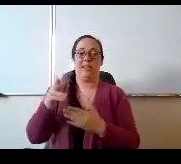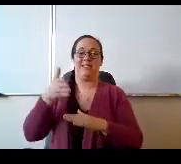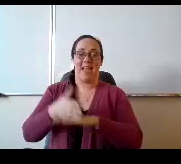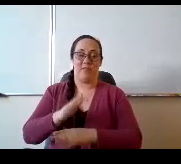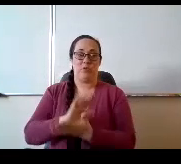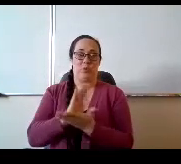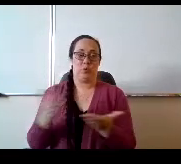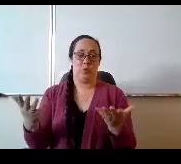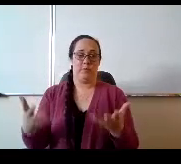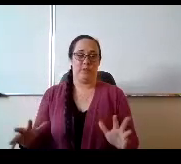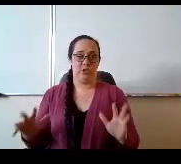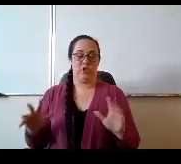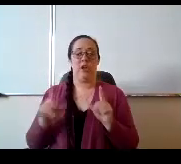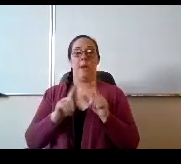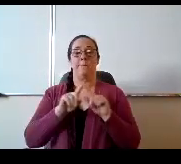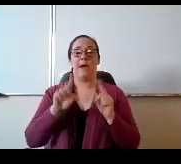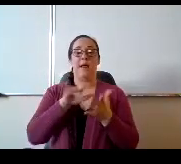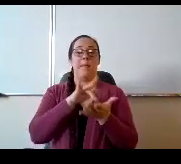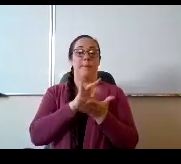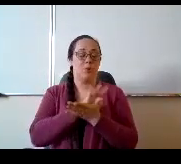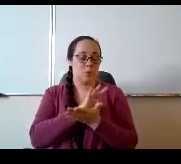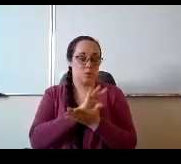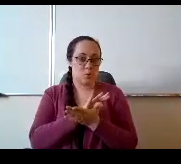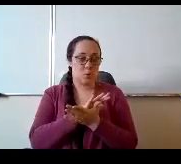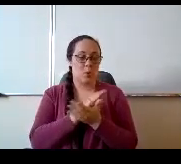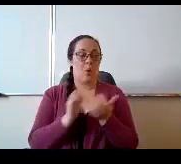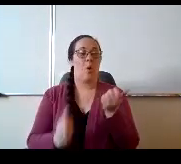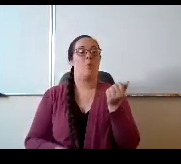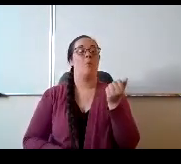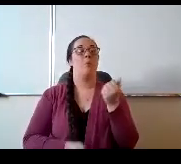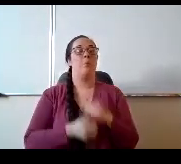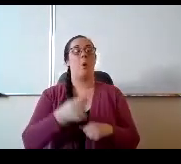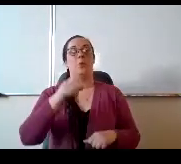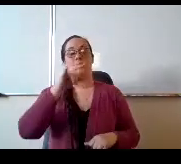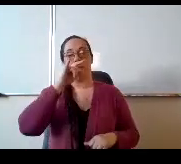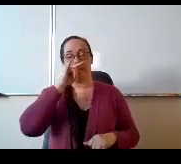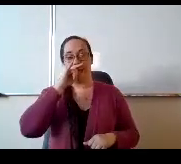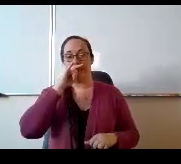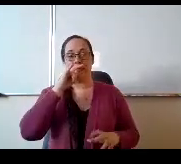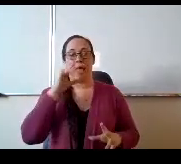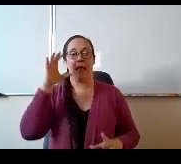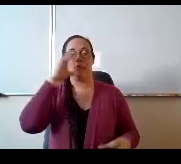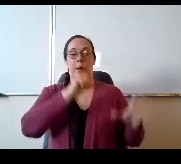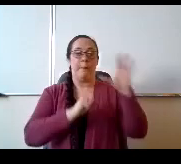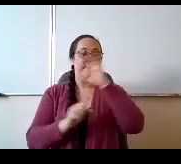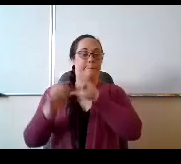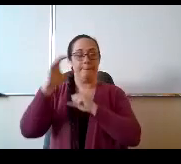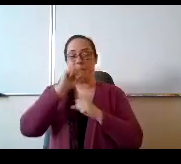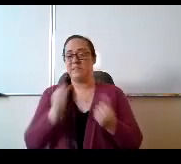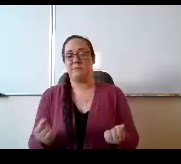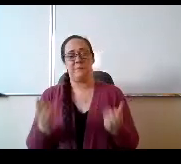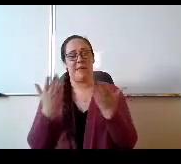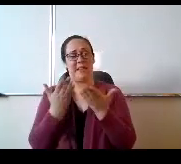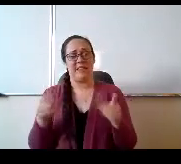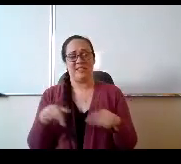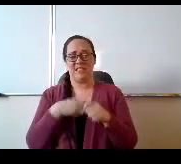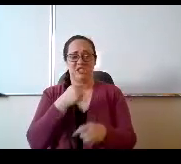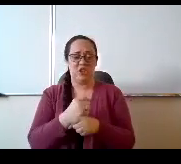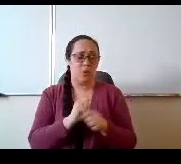But at the middle level. Most of our kids have missed out on a number of things this year. Sports clubs activities,